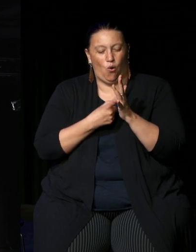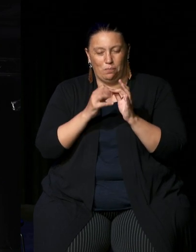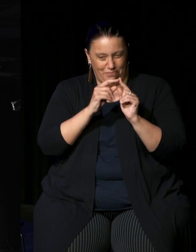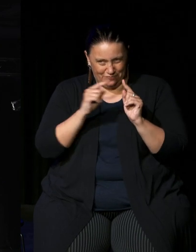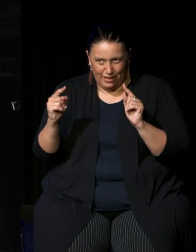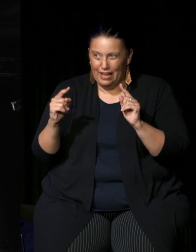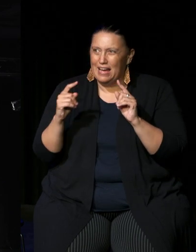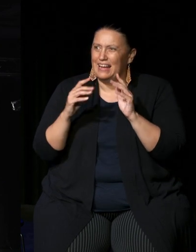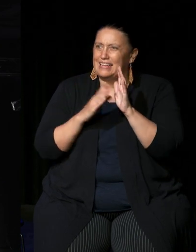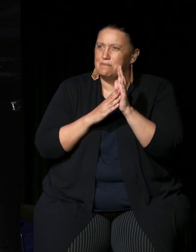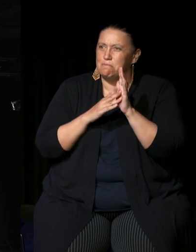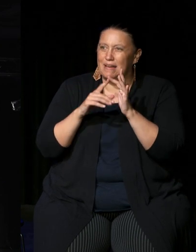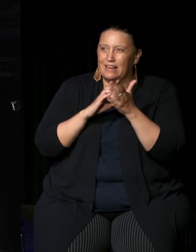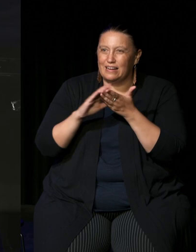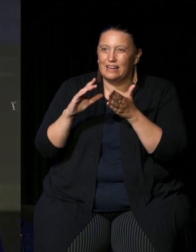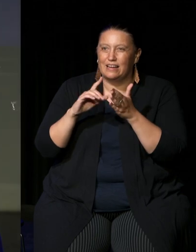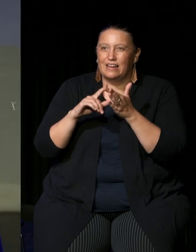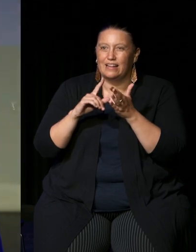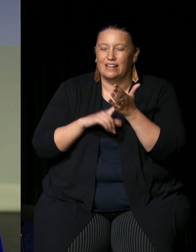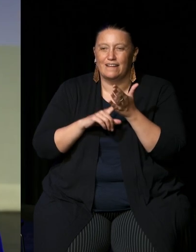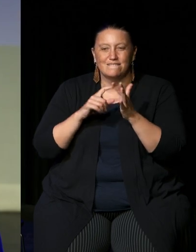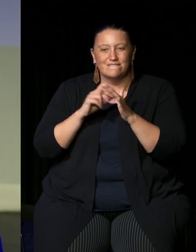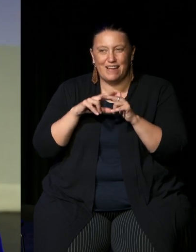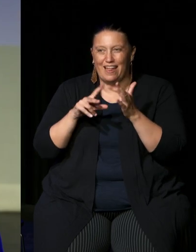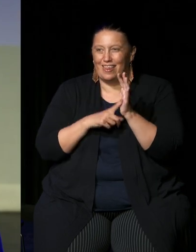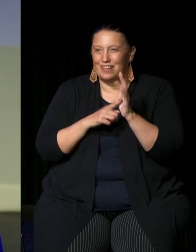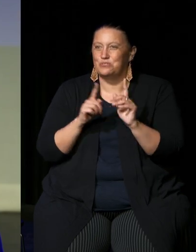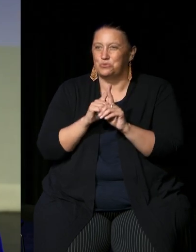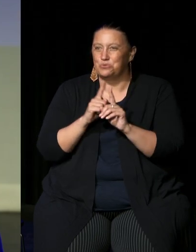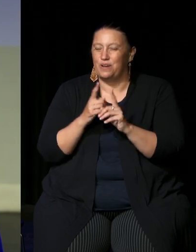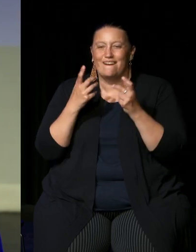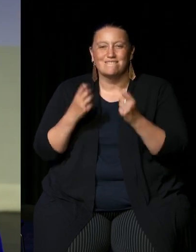there. so I want to thank them for coming but most importantly we want to thank you